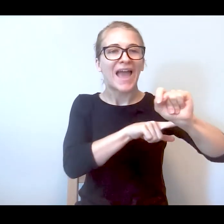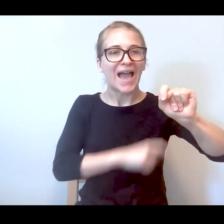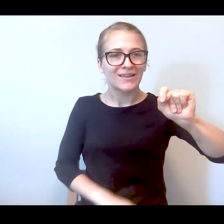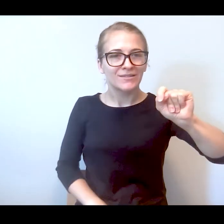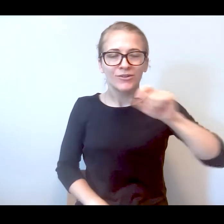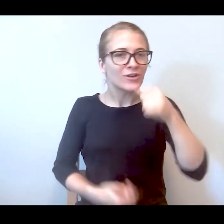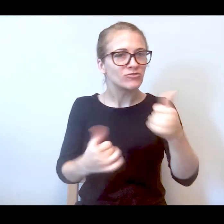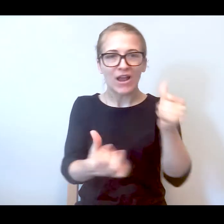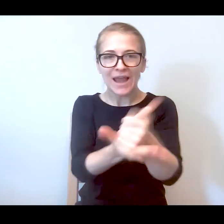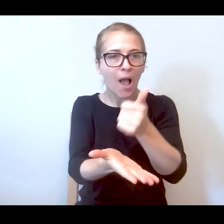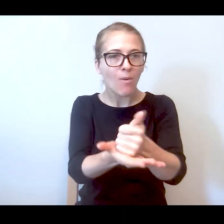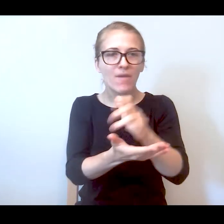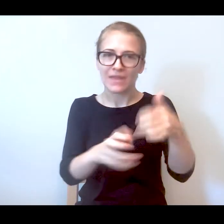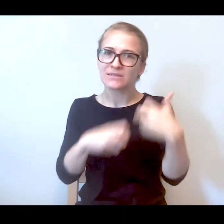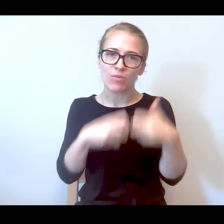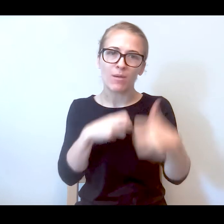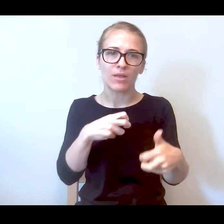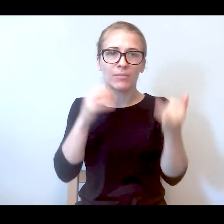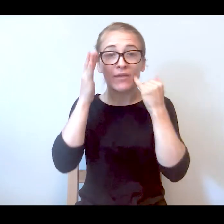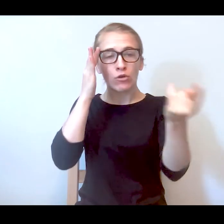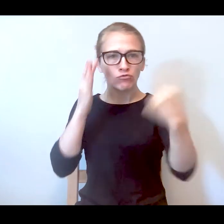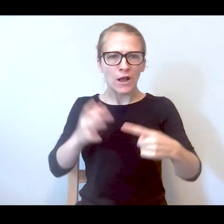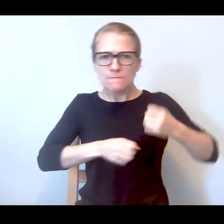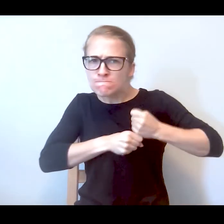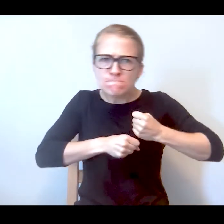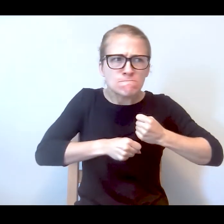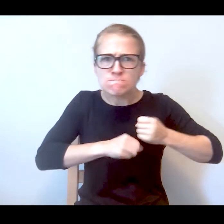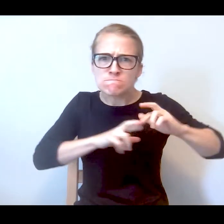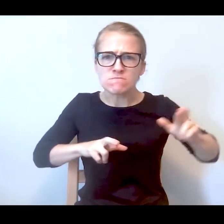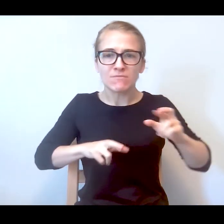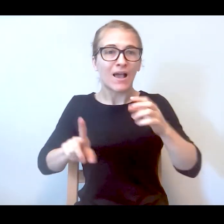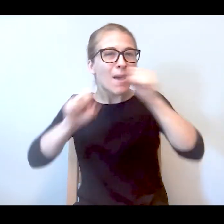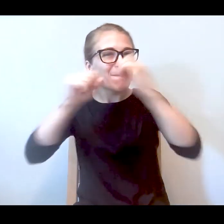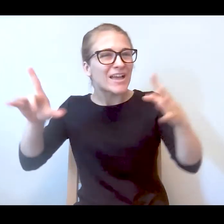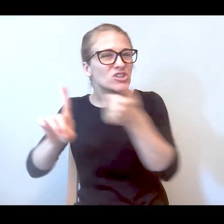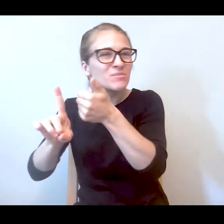in any way. That's the problem. When you come like that, imagine, he wasn't aggressive but had he been